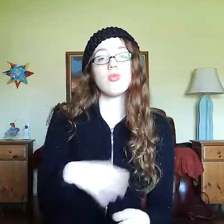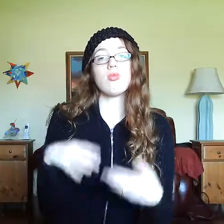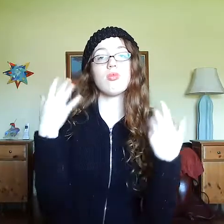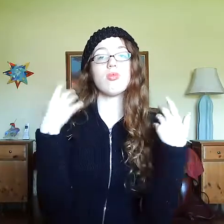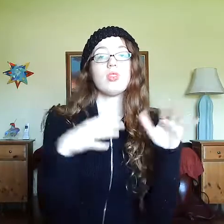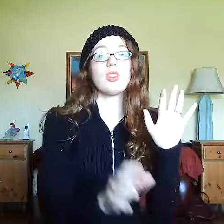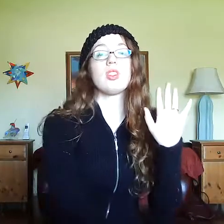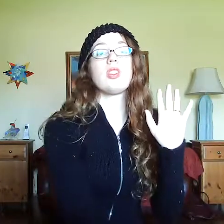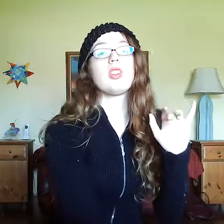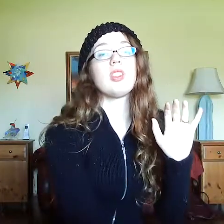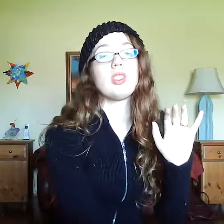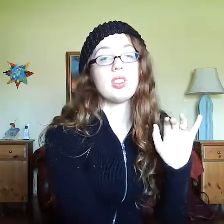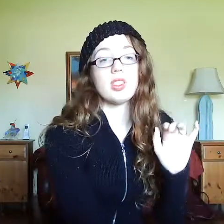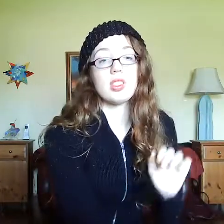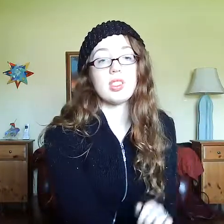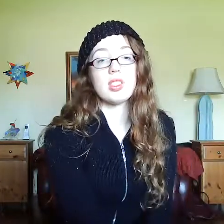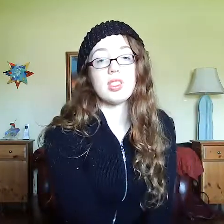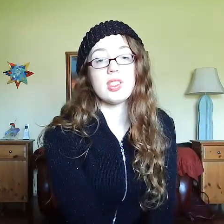FINISH FINISH. BYE.